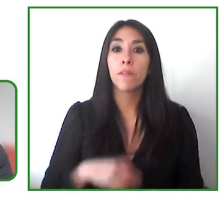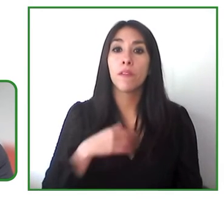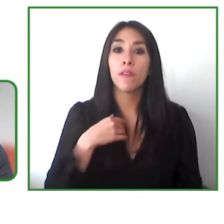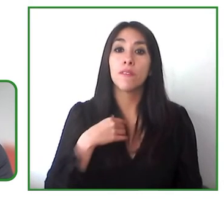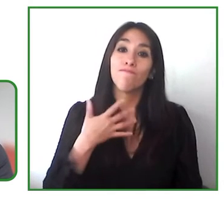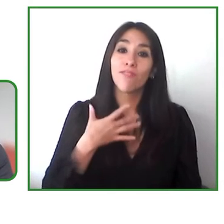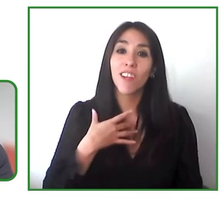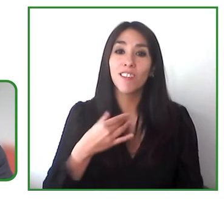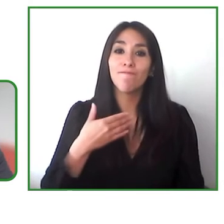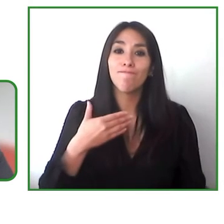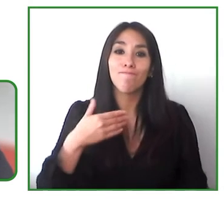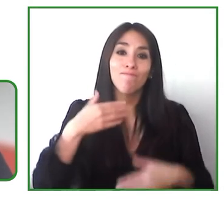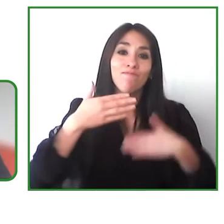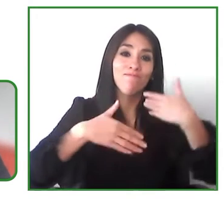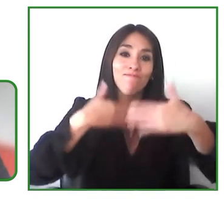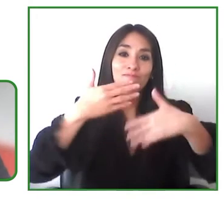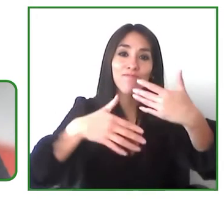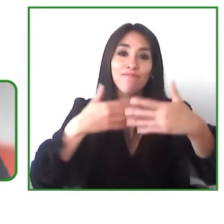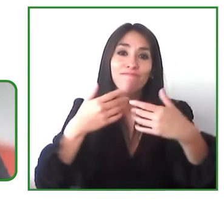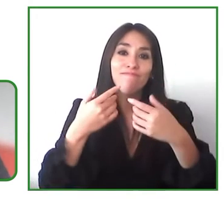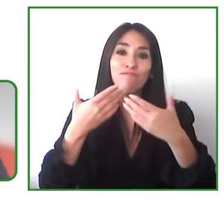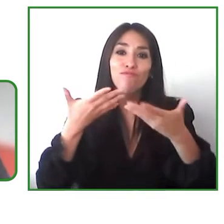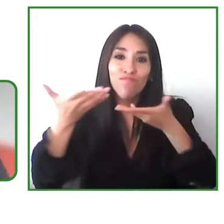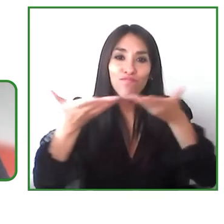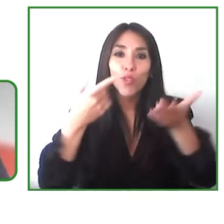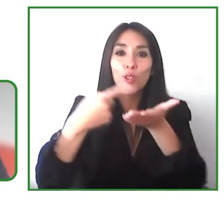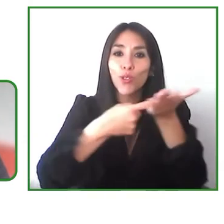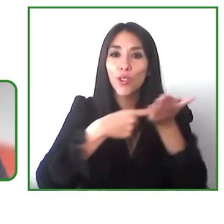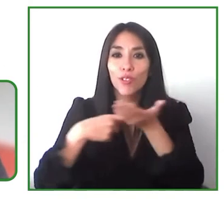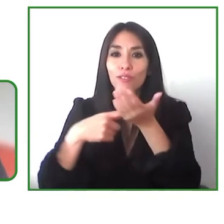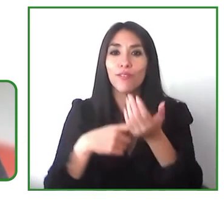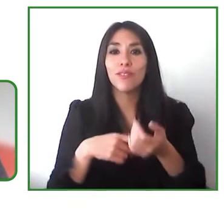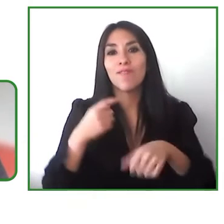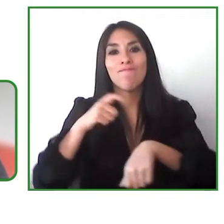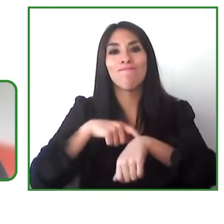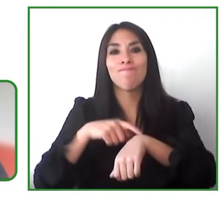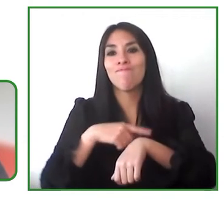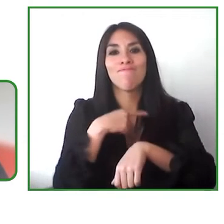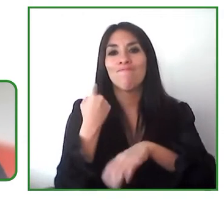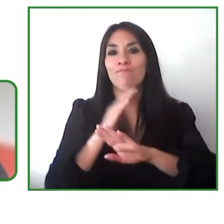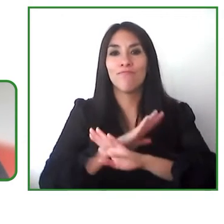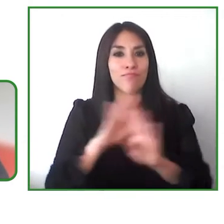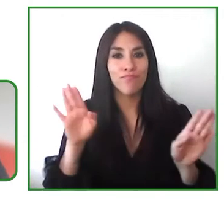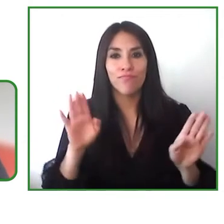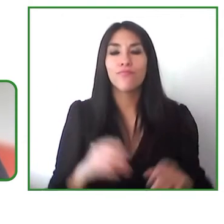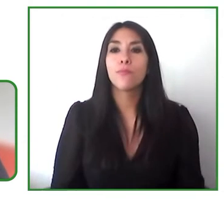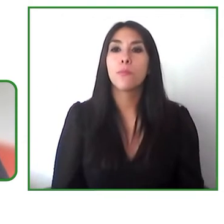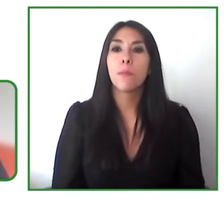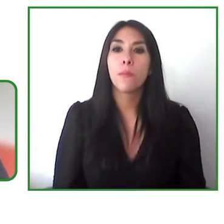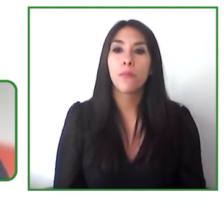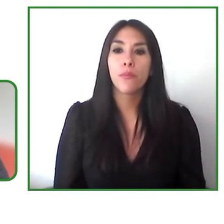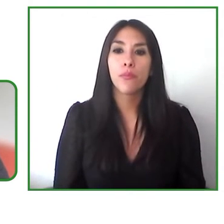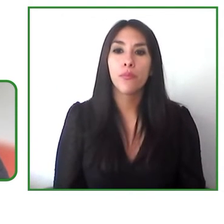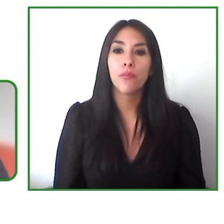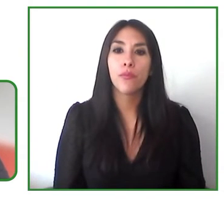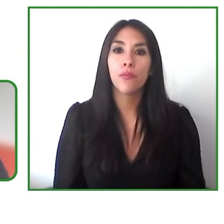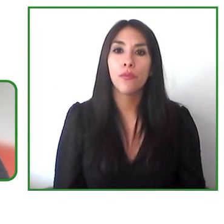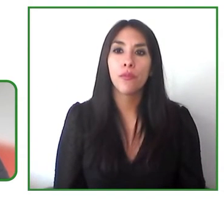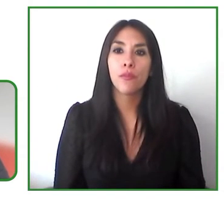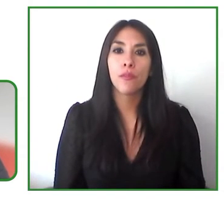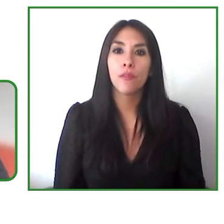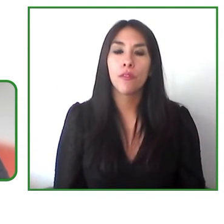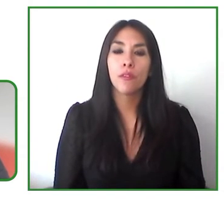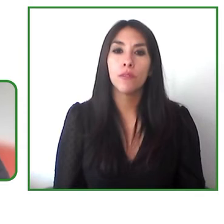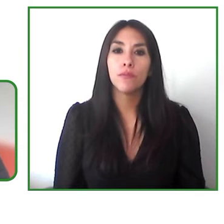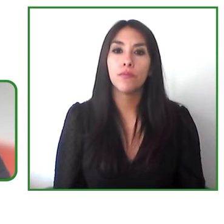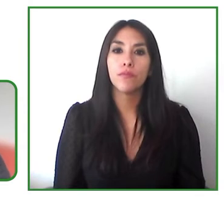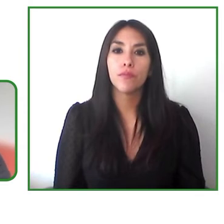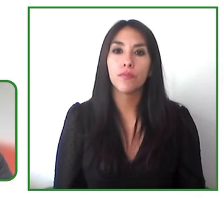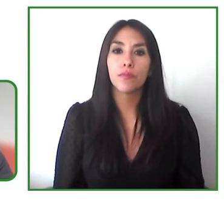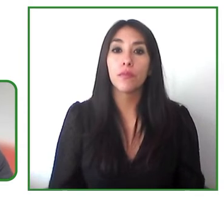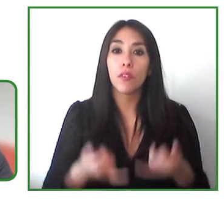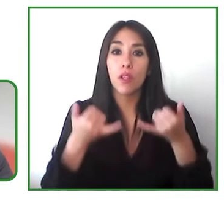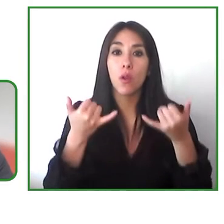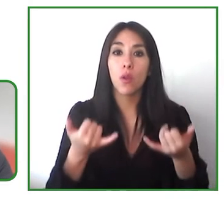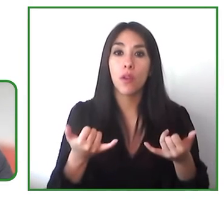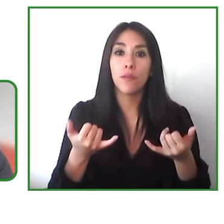but i know that we have a time limit so i think we'll go to any closing comments